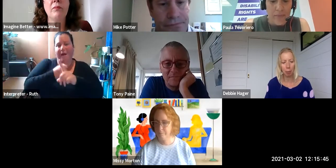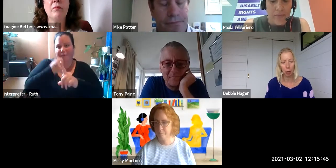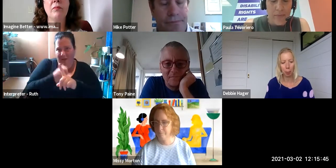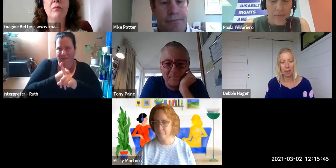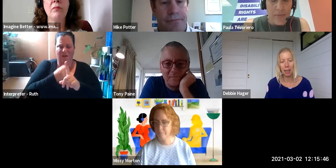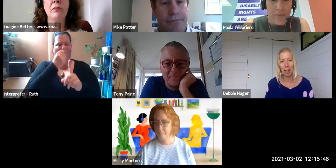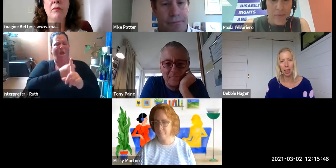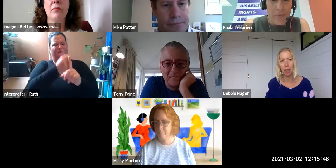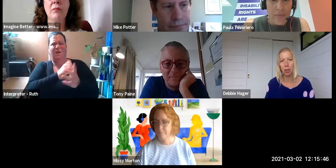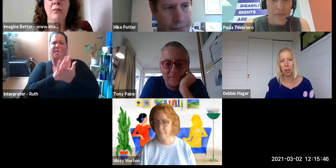up for a particular issue.